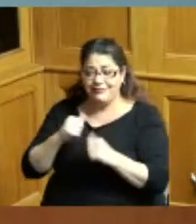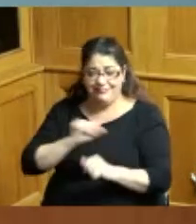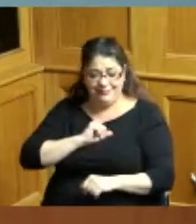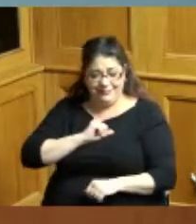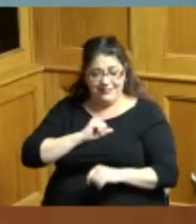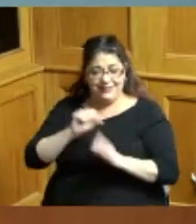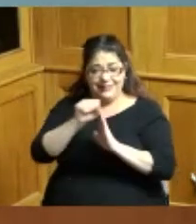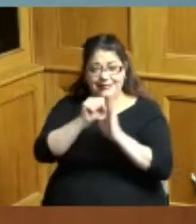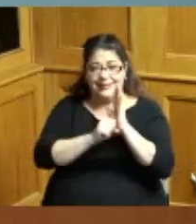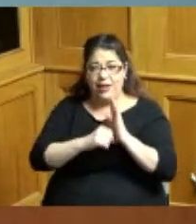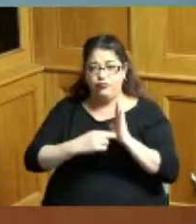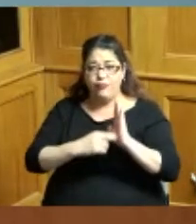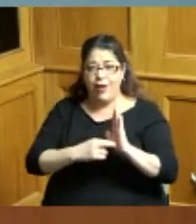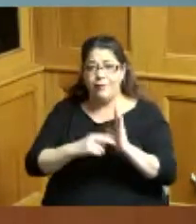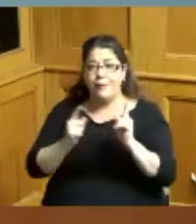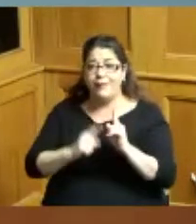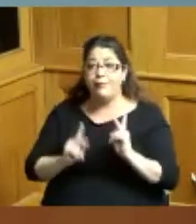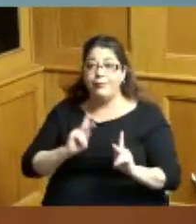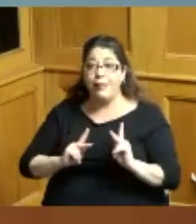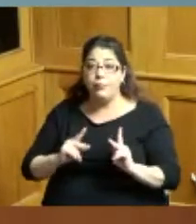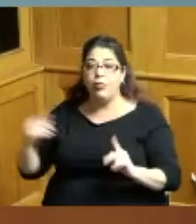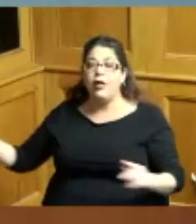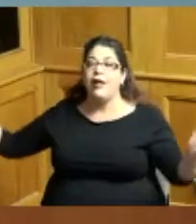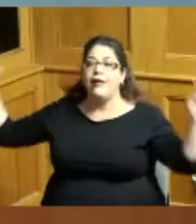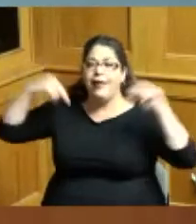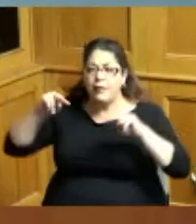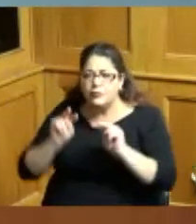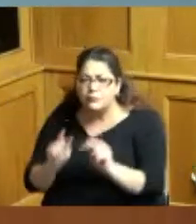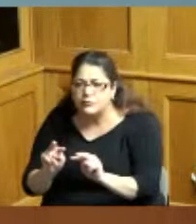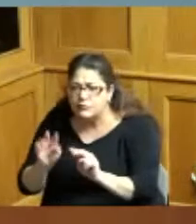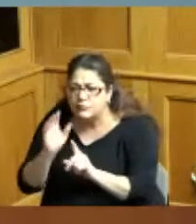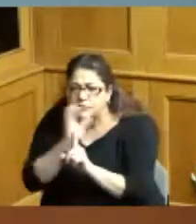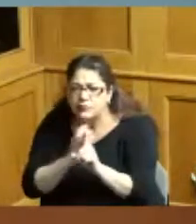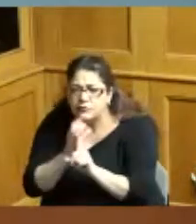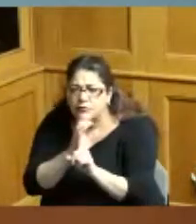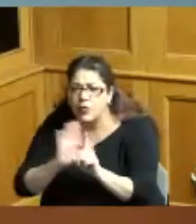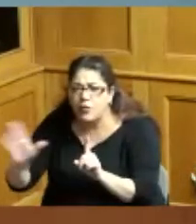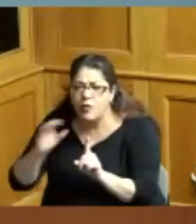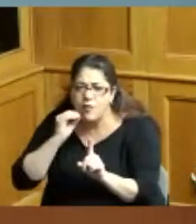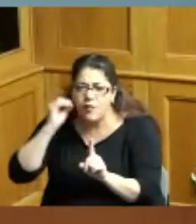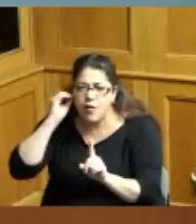people came here to look at first step home so they could model what you are doing to help